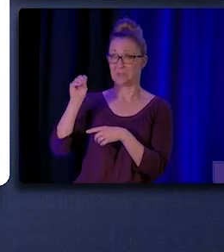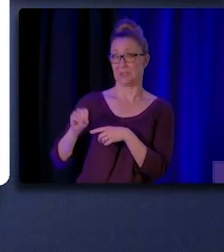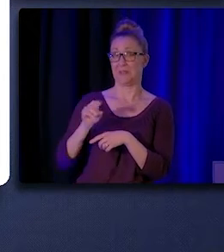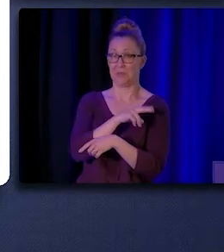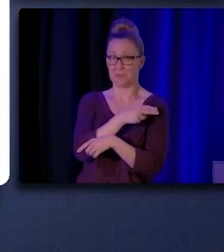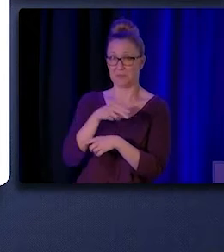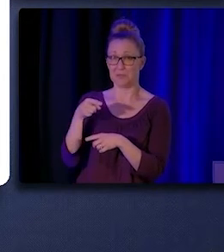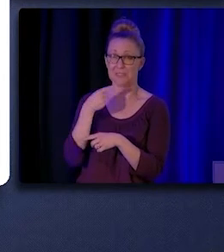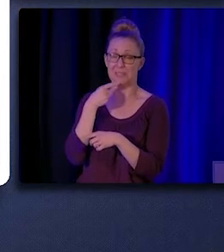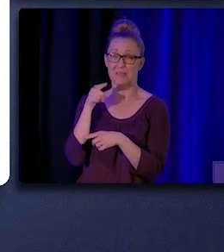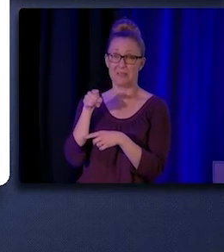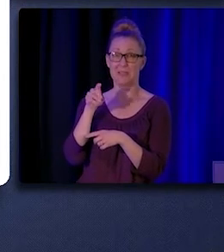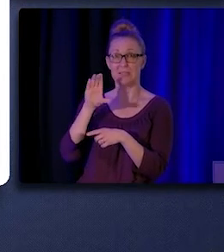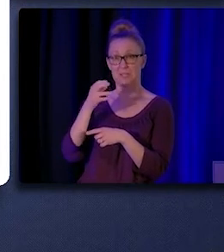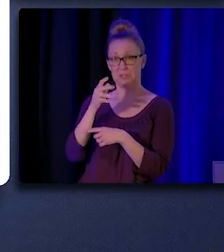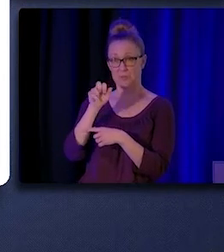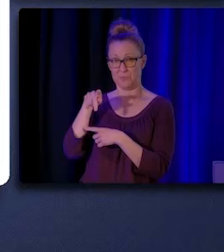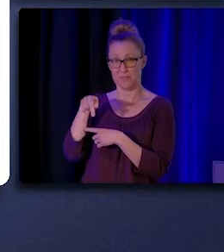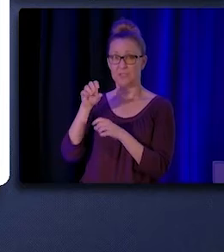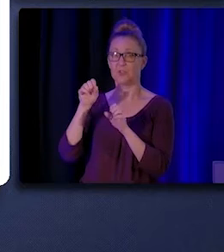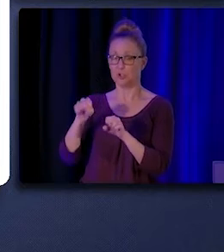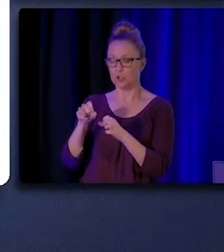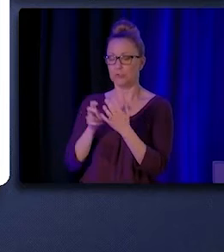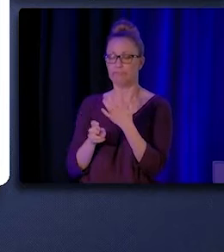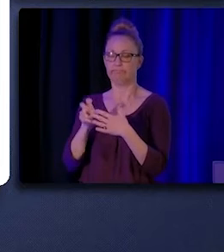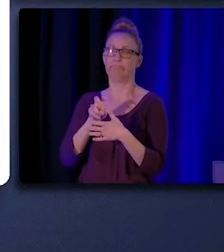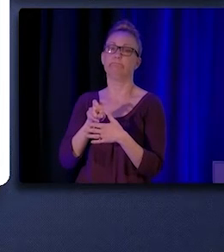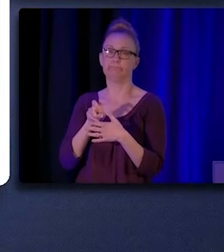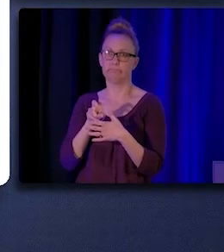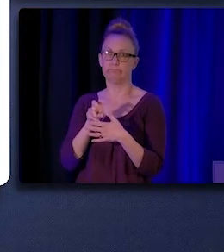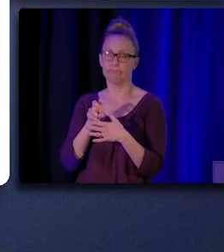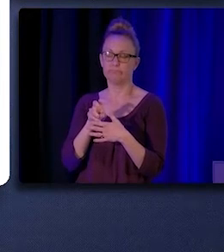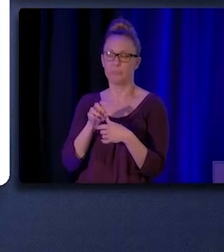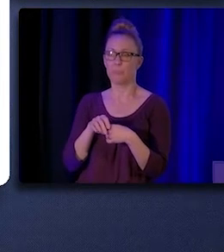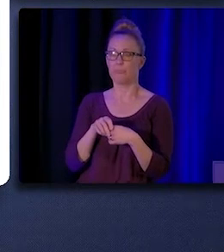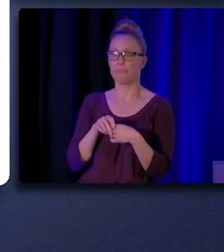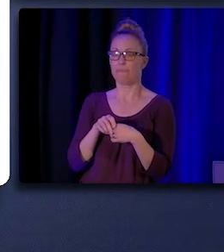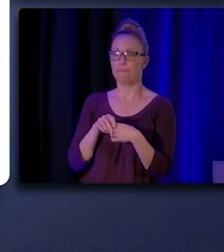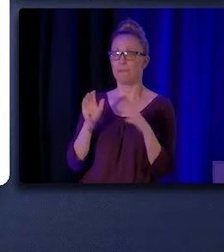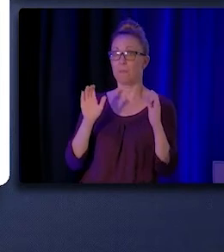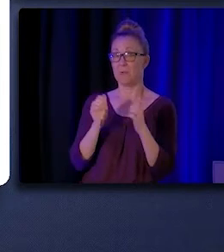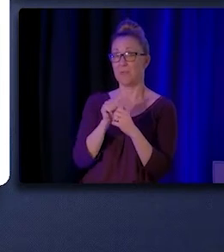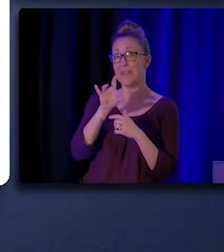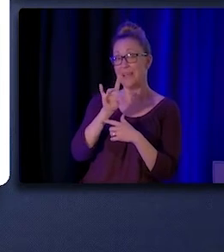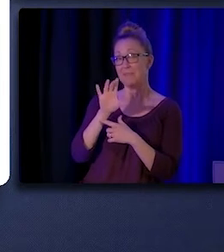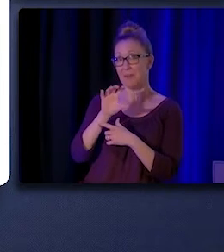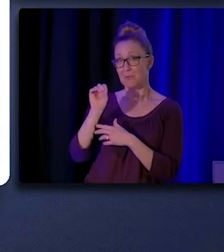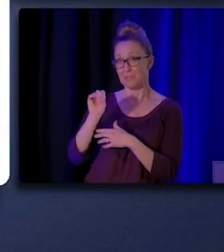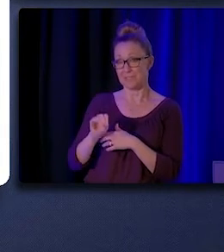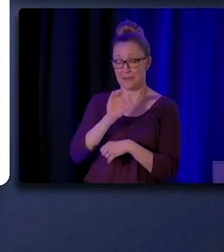that CHW/Ps had an opportunity to advance compared to 85% of clinics.